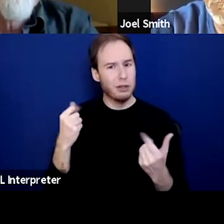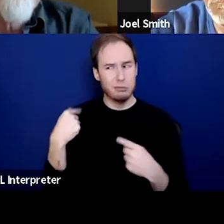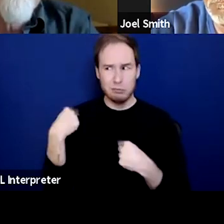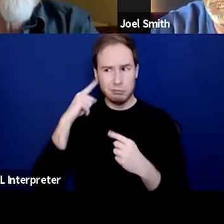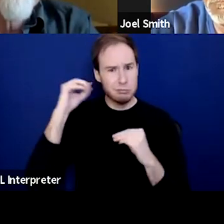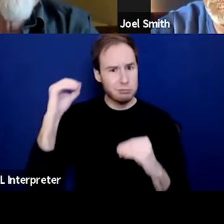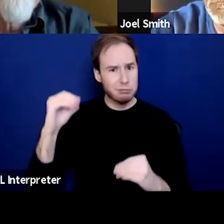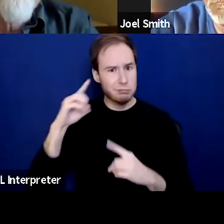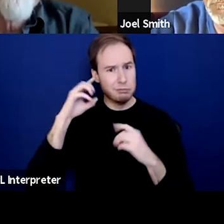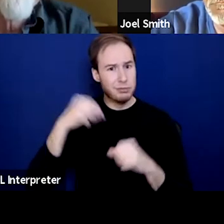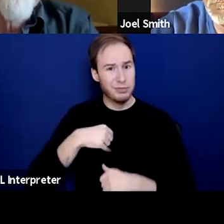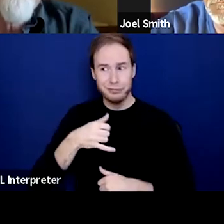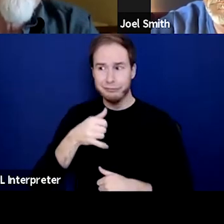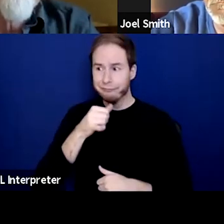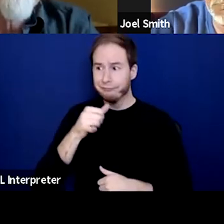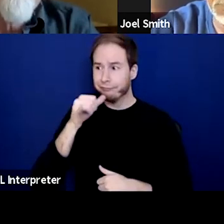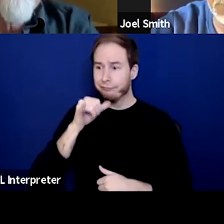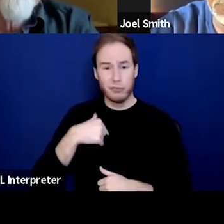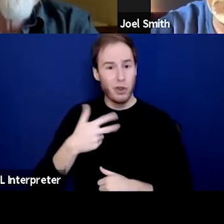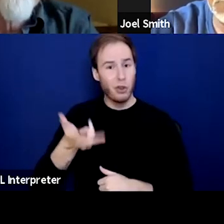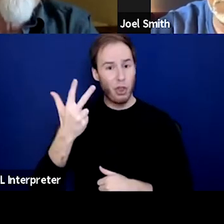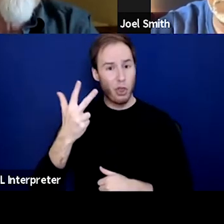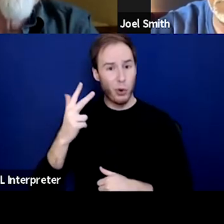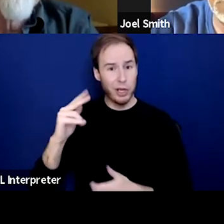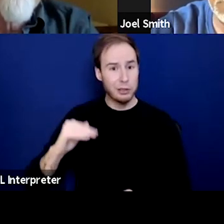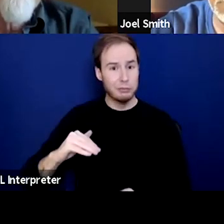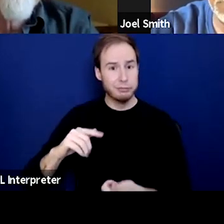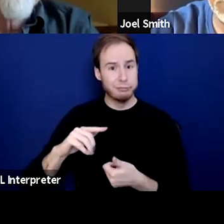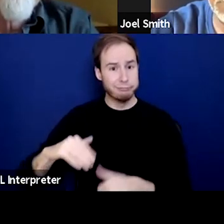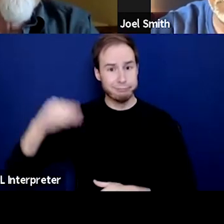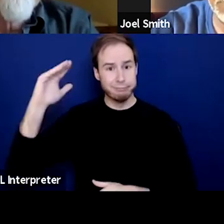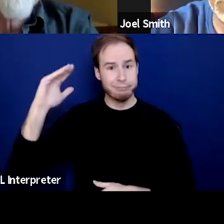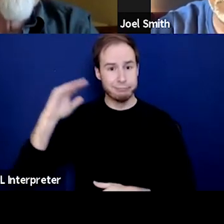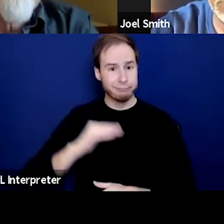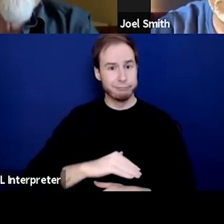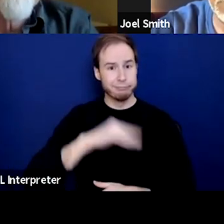and drank through my first three kids that way, hoping something would happen. But when I realized I could,